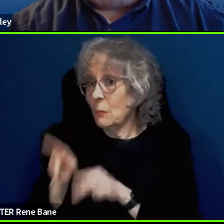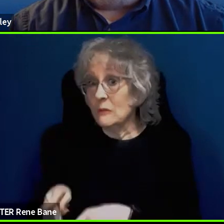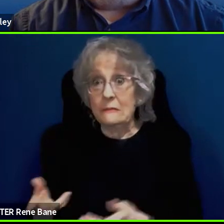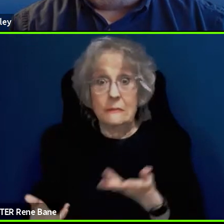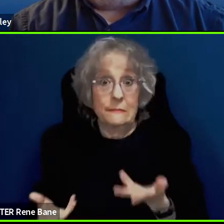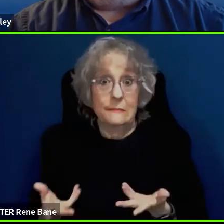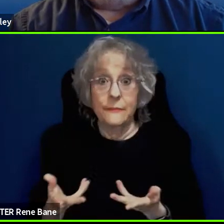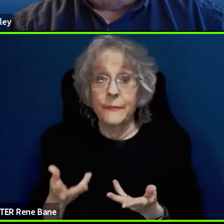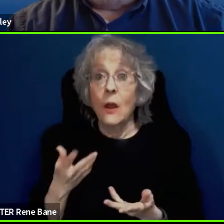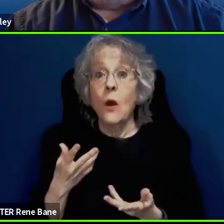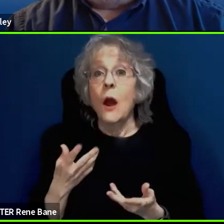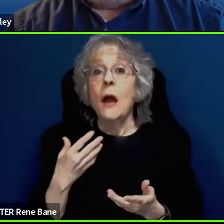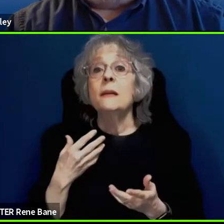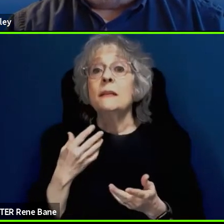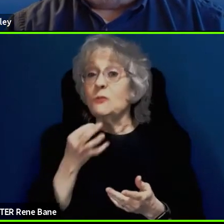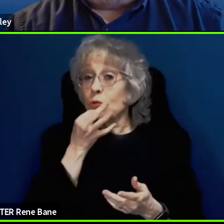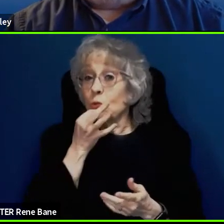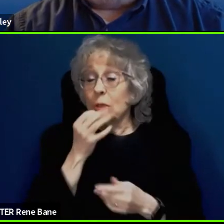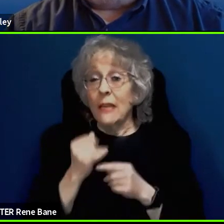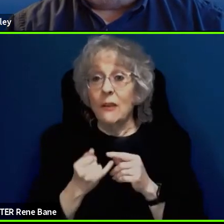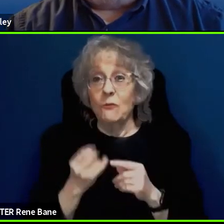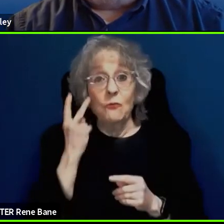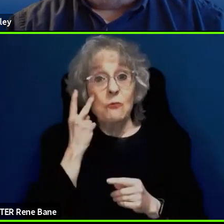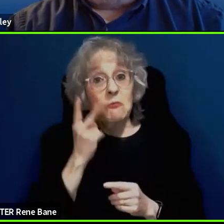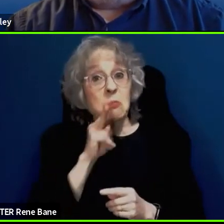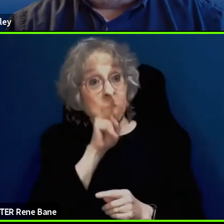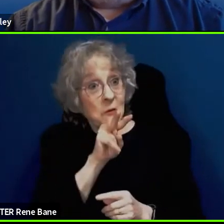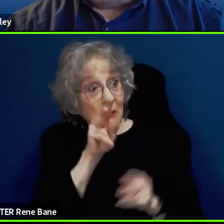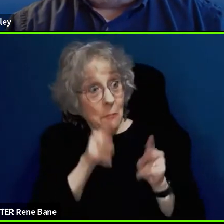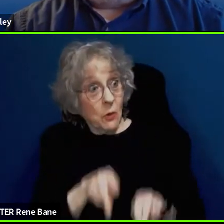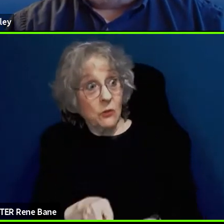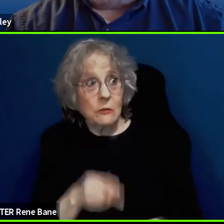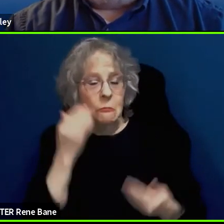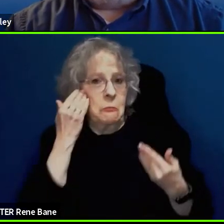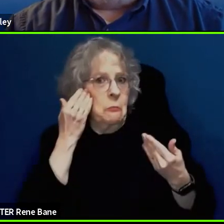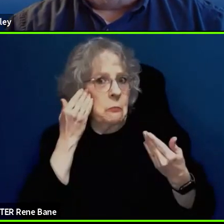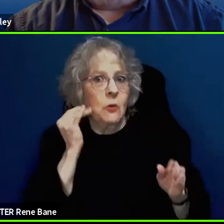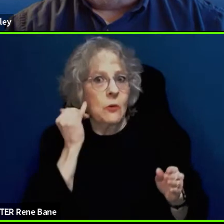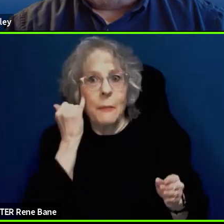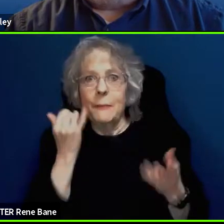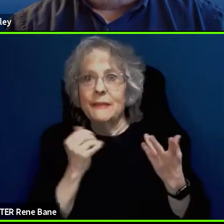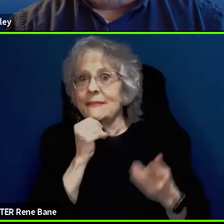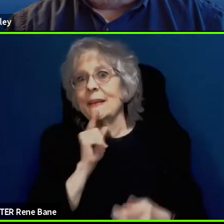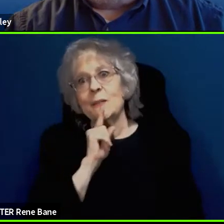are visually seeing the person you won't tell you aren't looking at a human being. So when you have